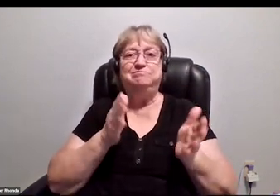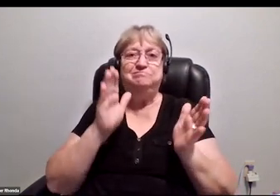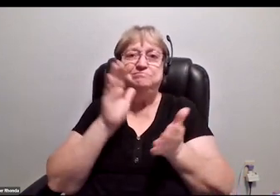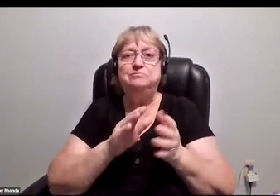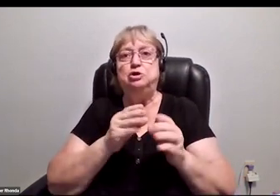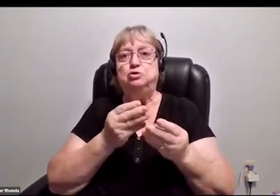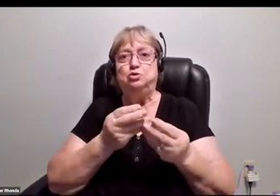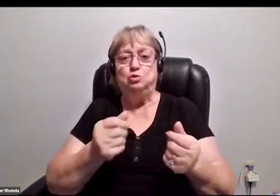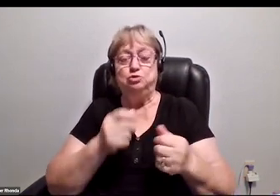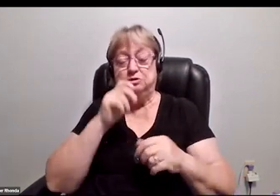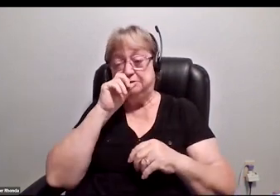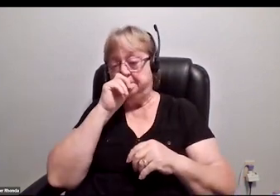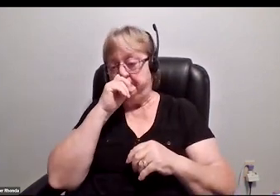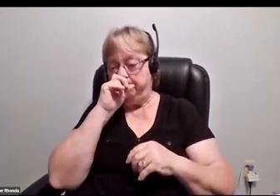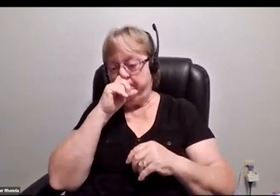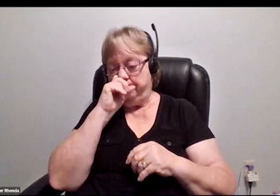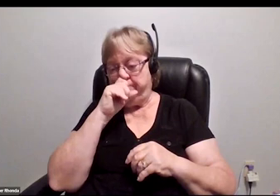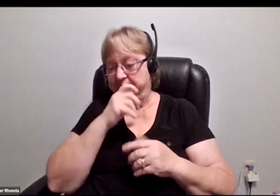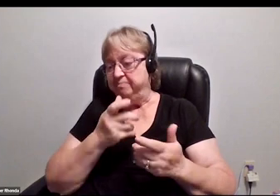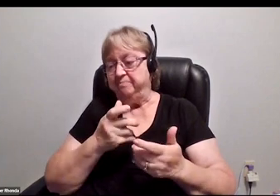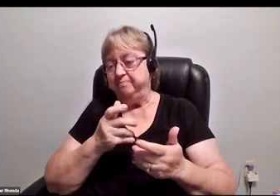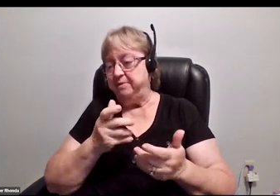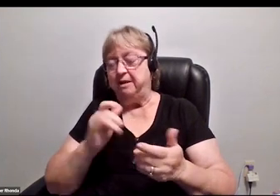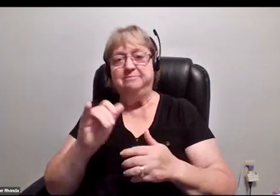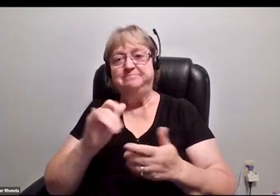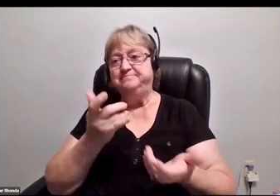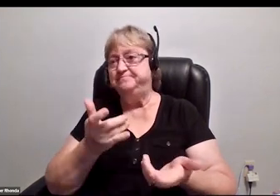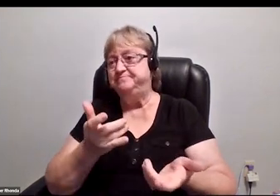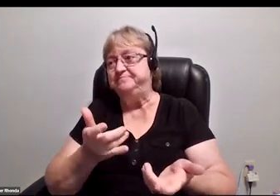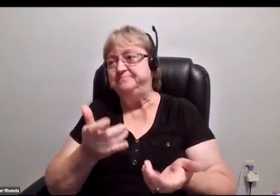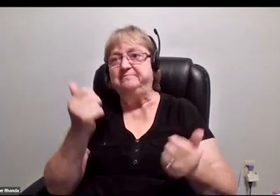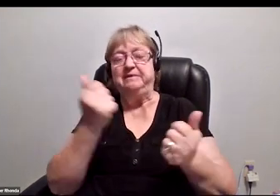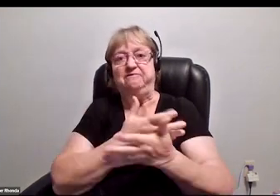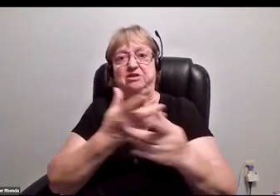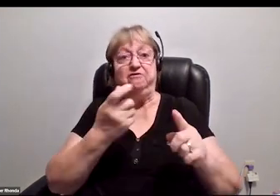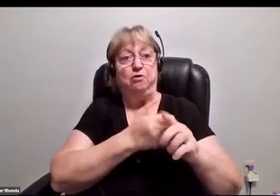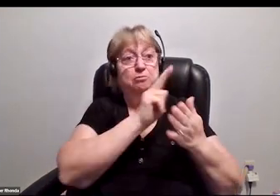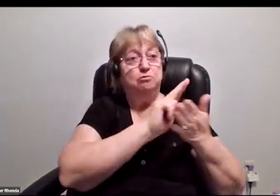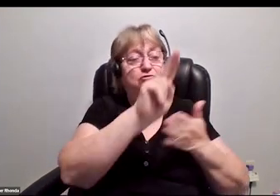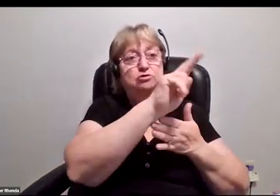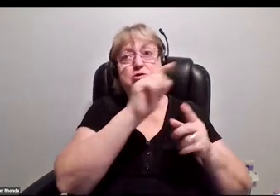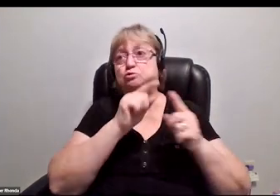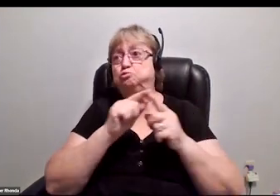from universities to head researchers, to laboratories,